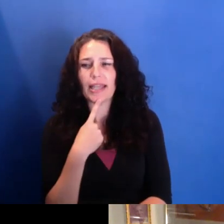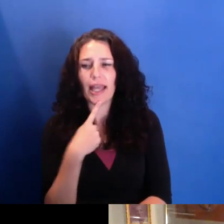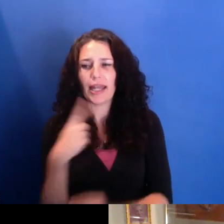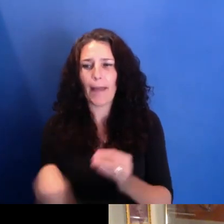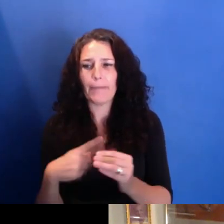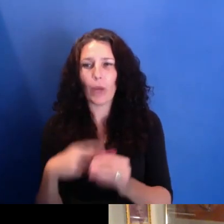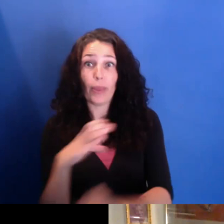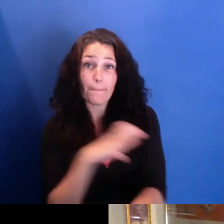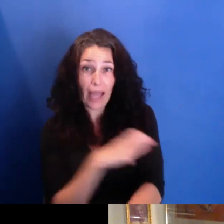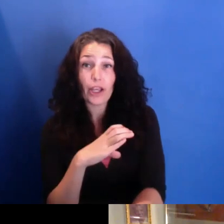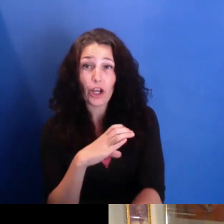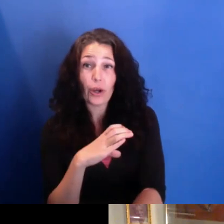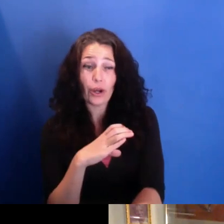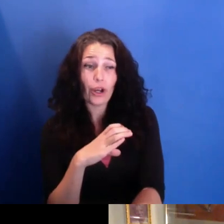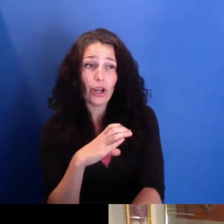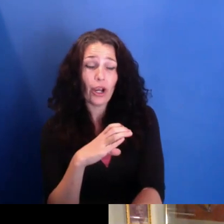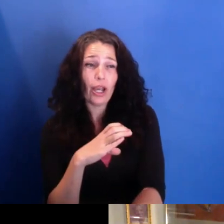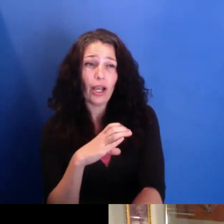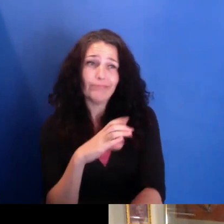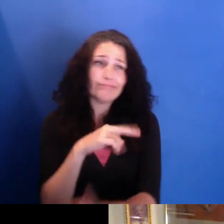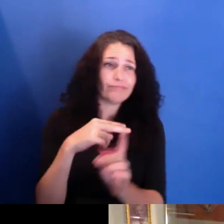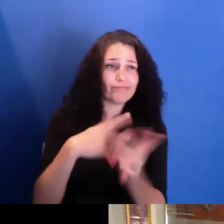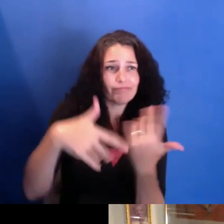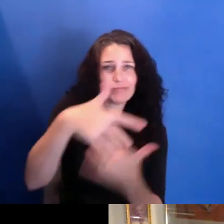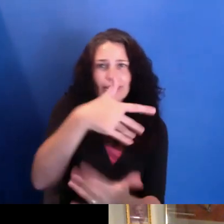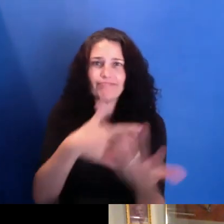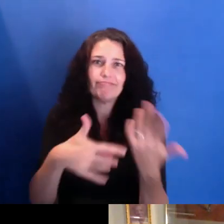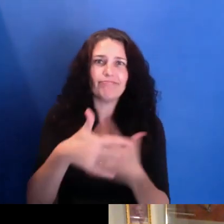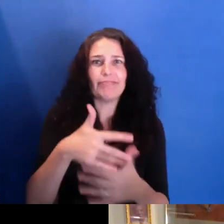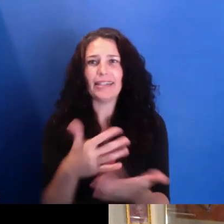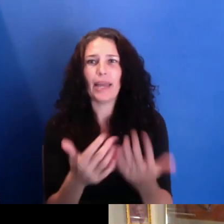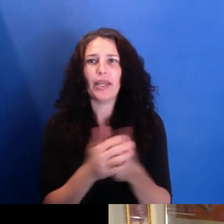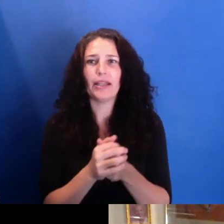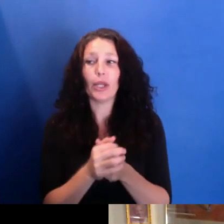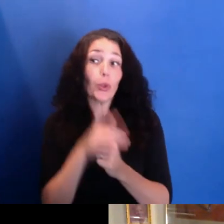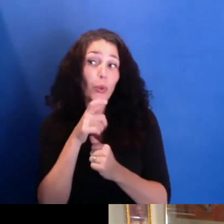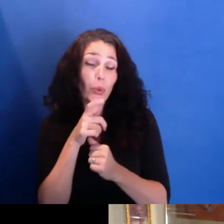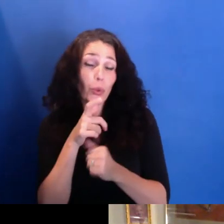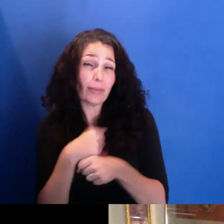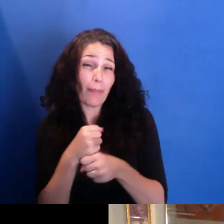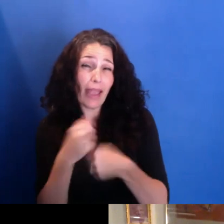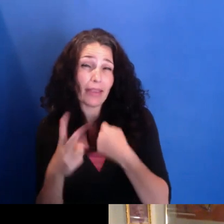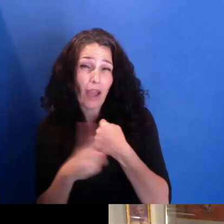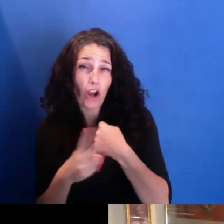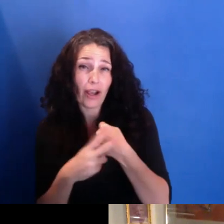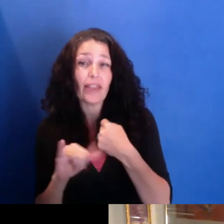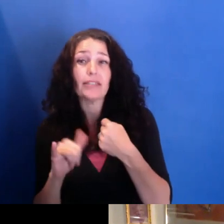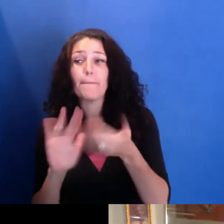stays present in the work. And it's like, who has created the archives that have been the most accessible to people?